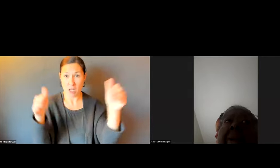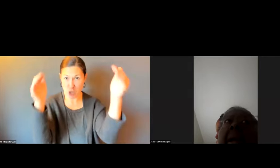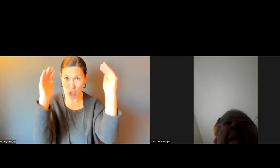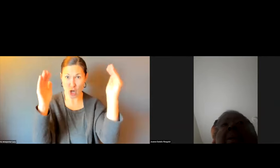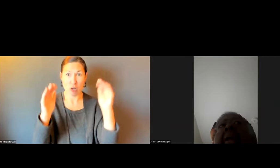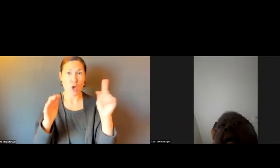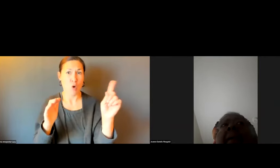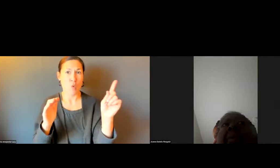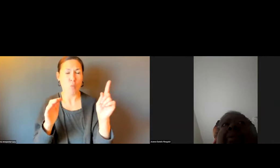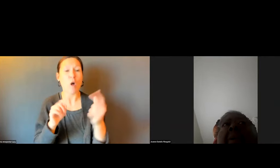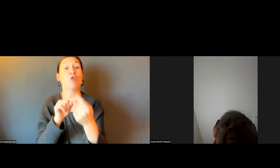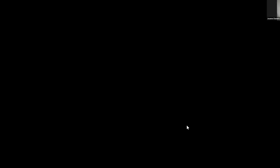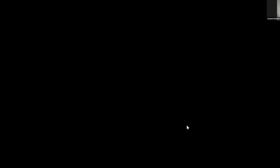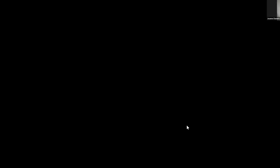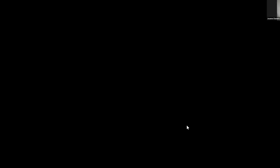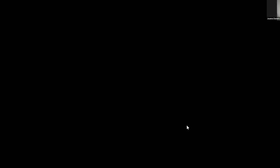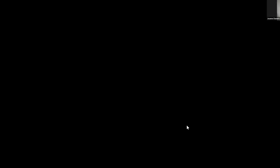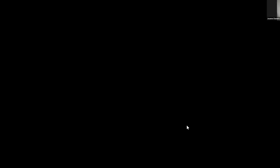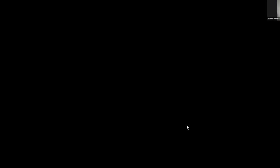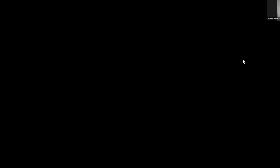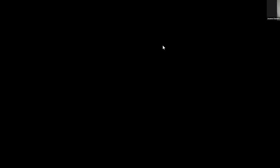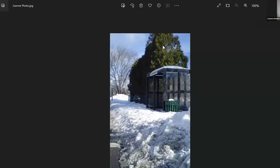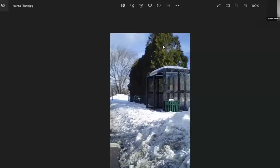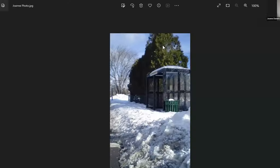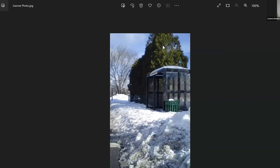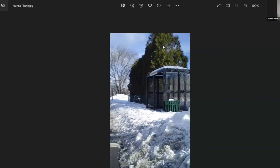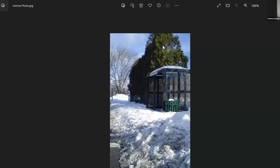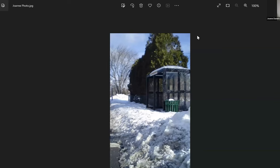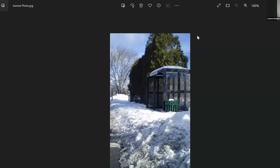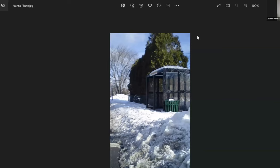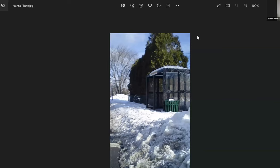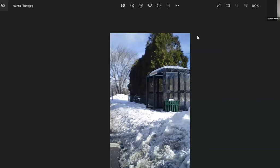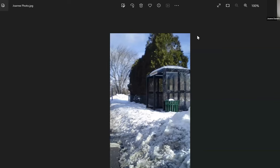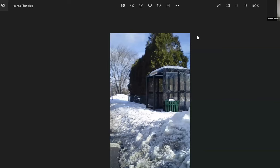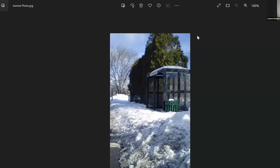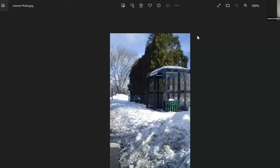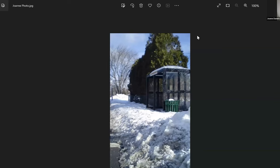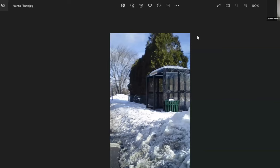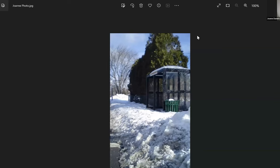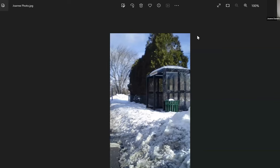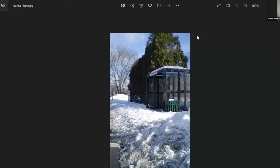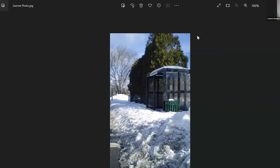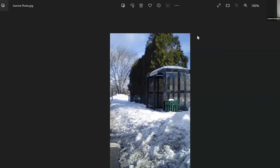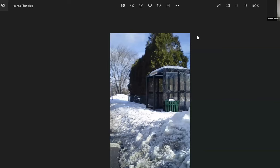YOU SAW A PICTURE OF THE BUS SHELTER ACROSS FROM WHERE THERE IS NO SHELTER. THERE'S ONLY A HANDFUL